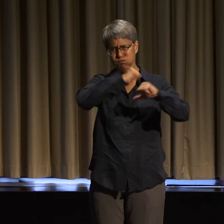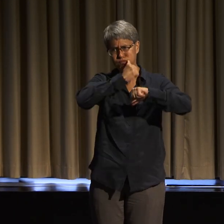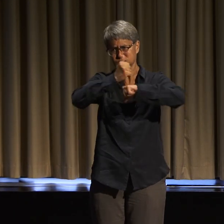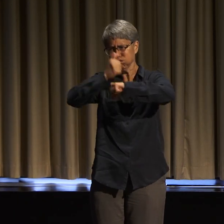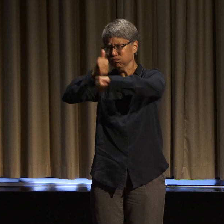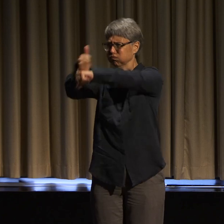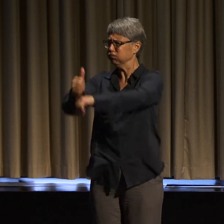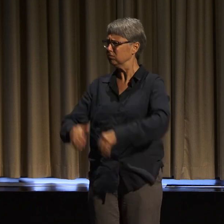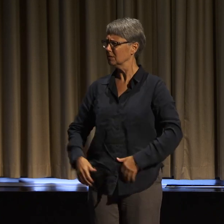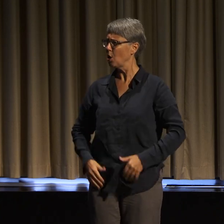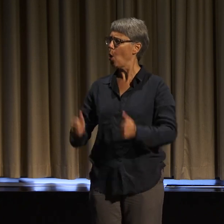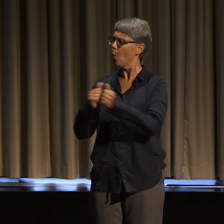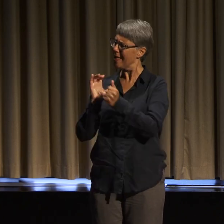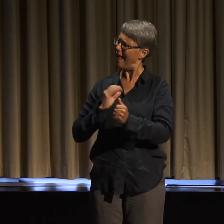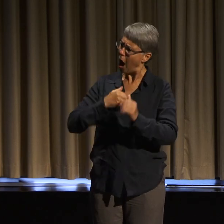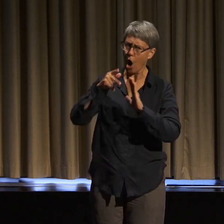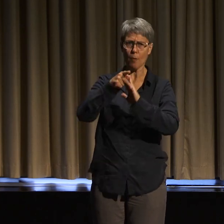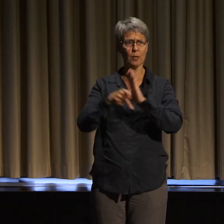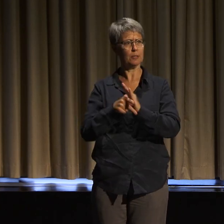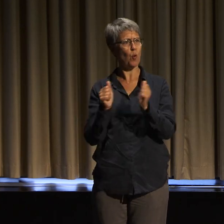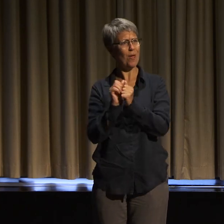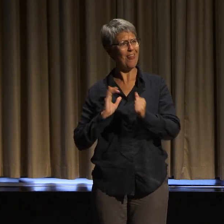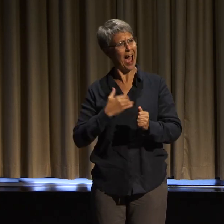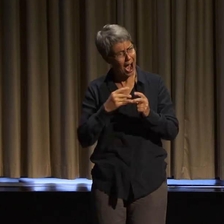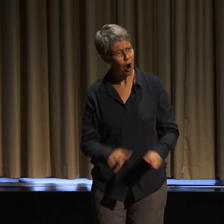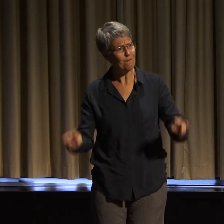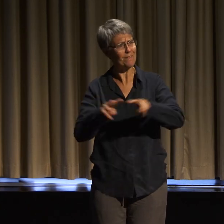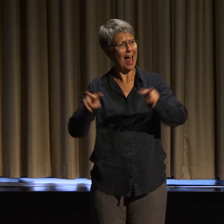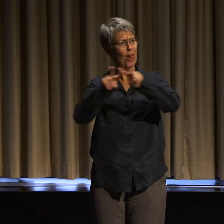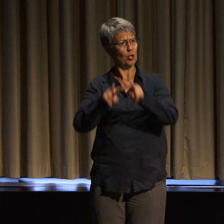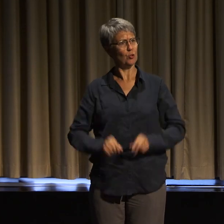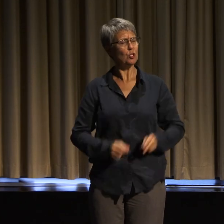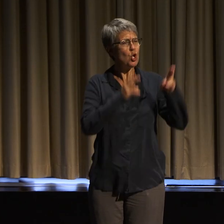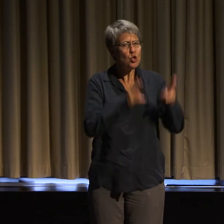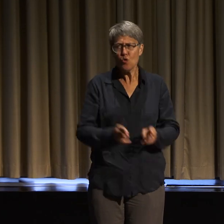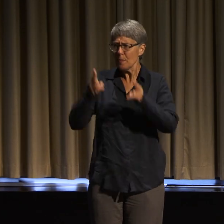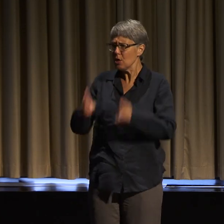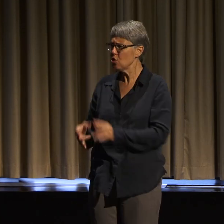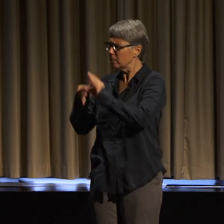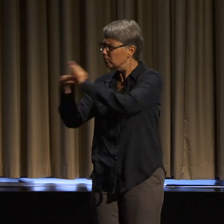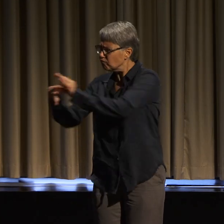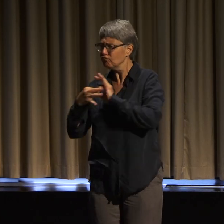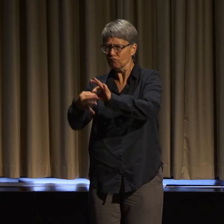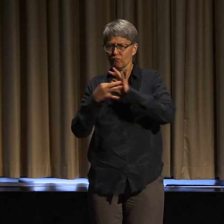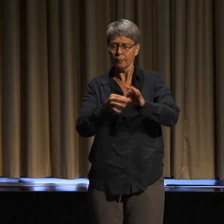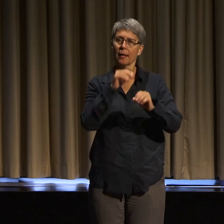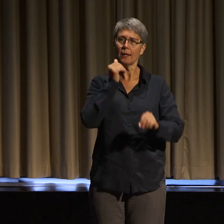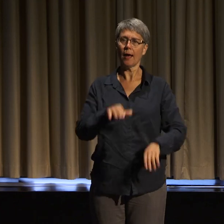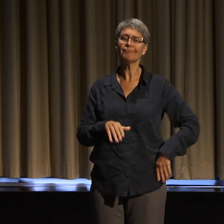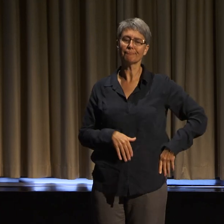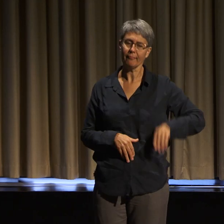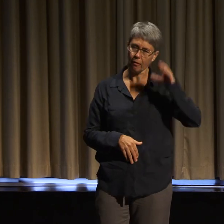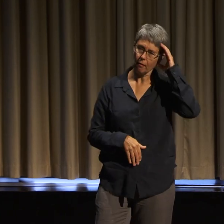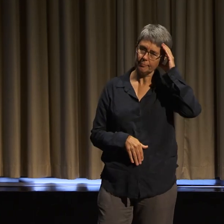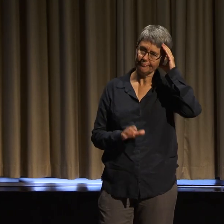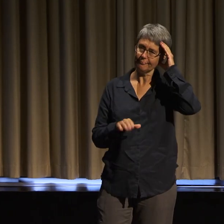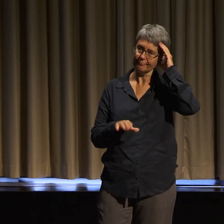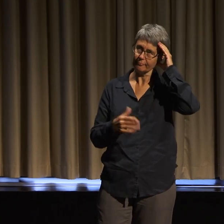to be able to be human together, not just placated or politely listened to.